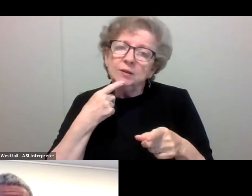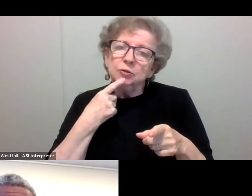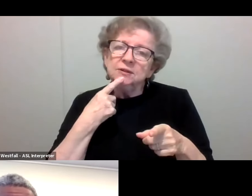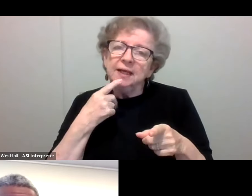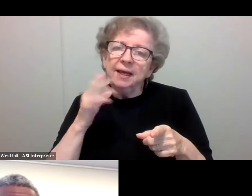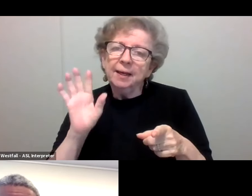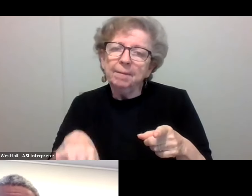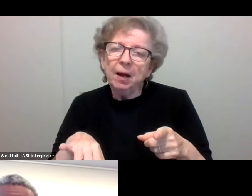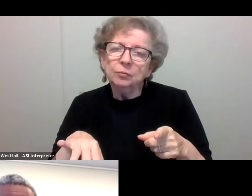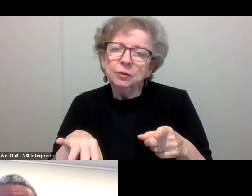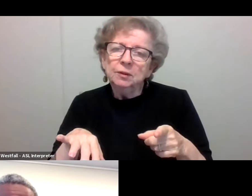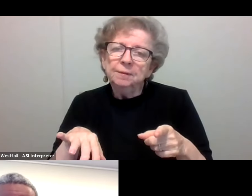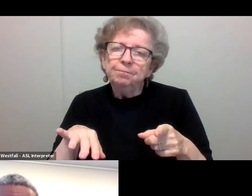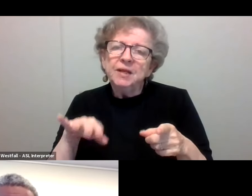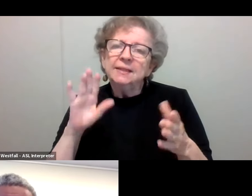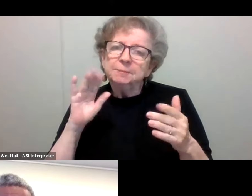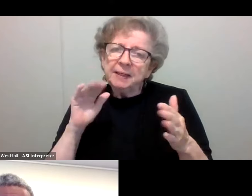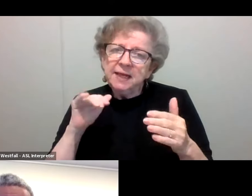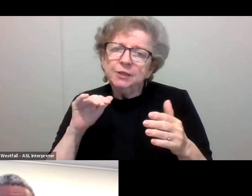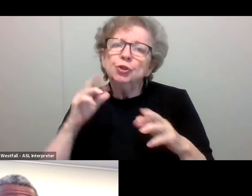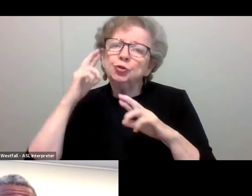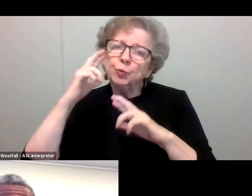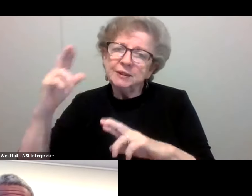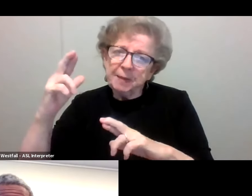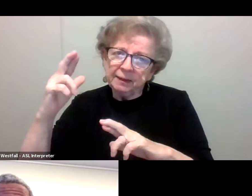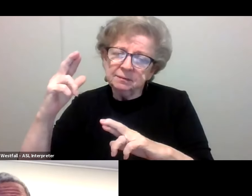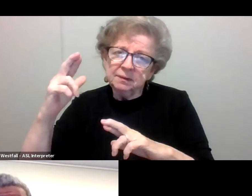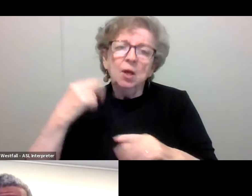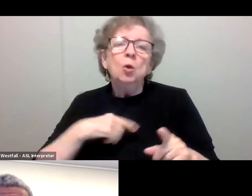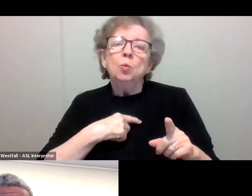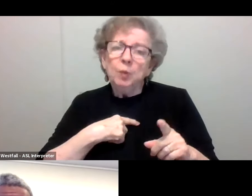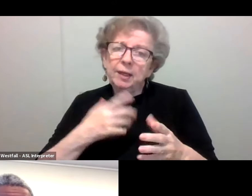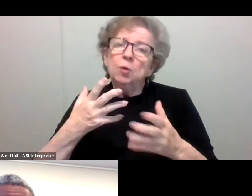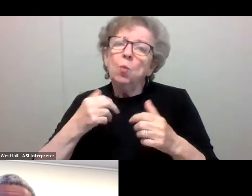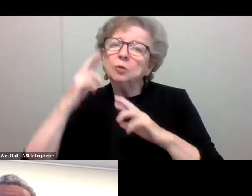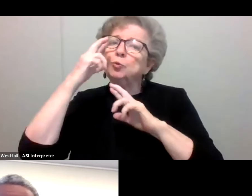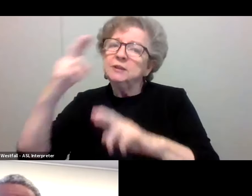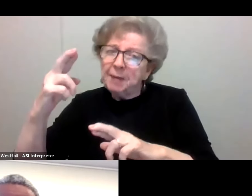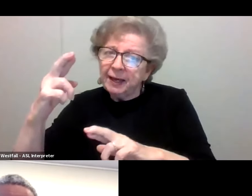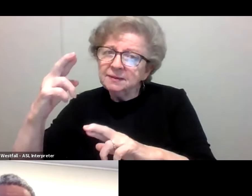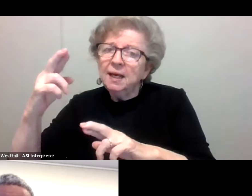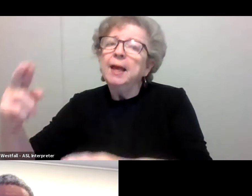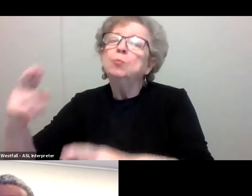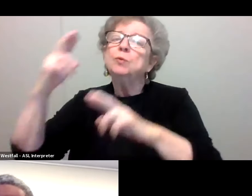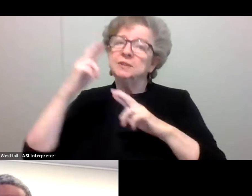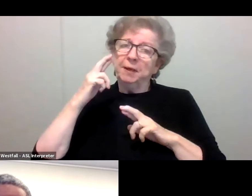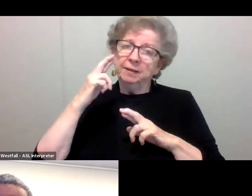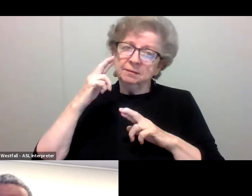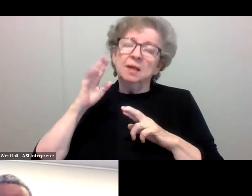And that means we need to give respect to others and that's how we expect to receive respect. So behave with integrity, consideration,